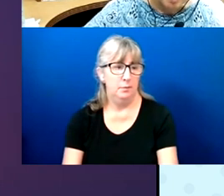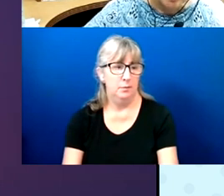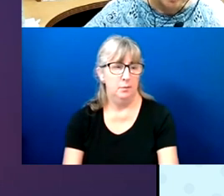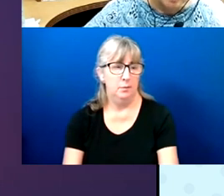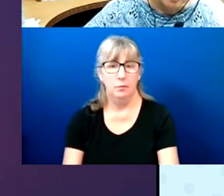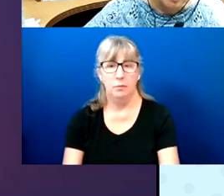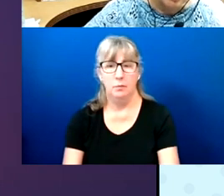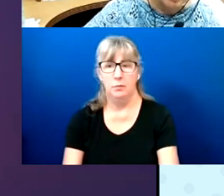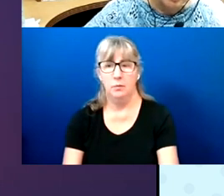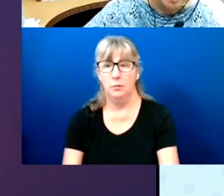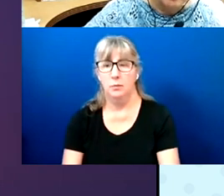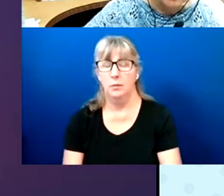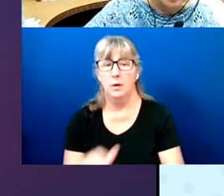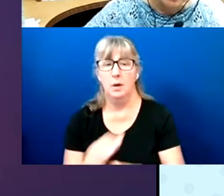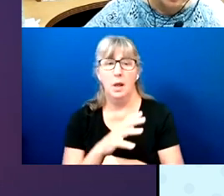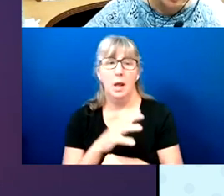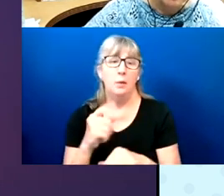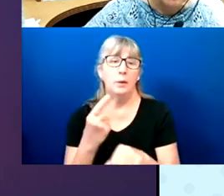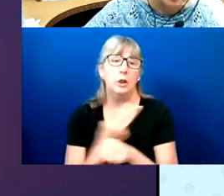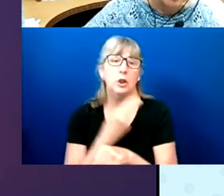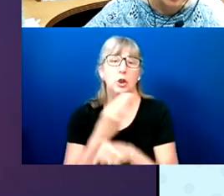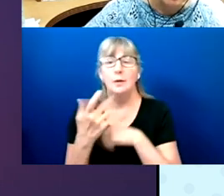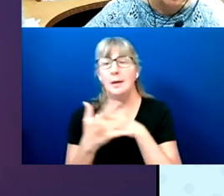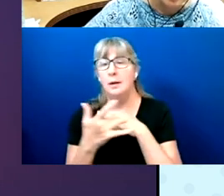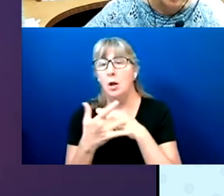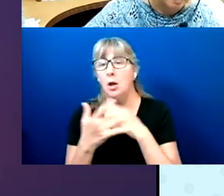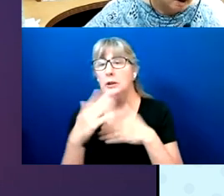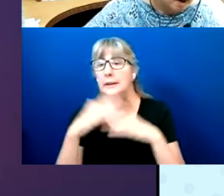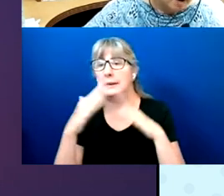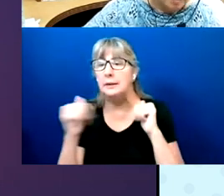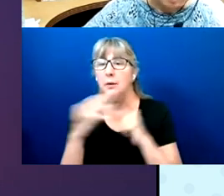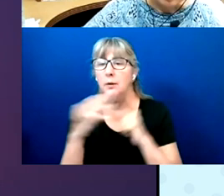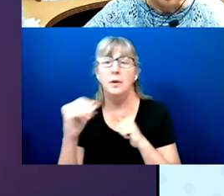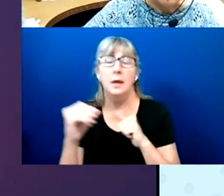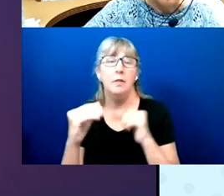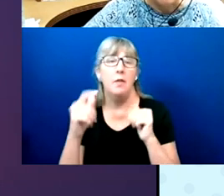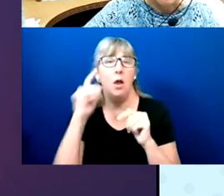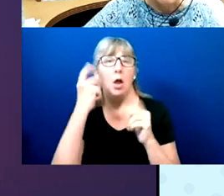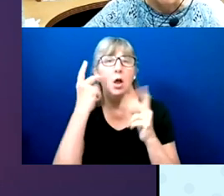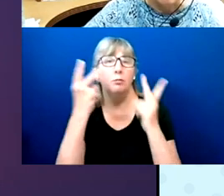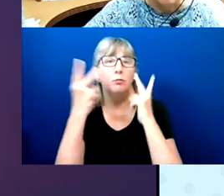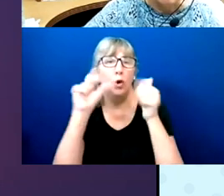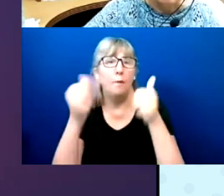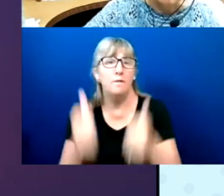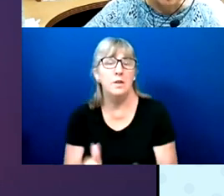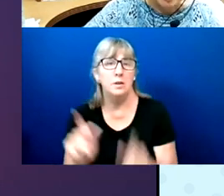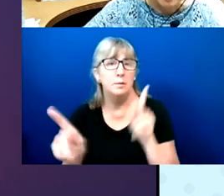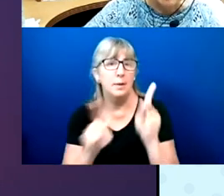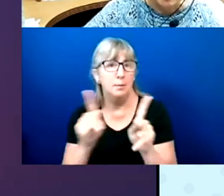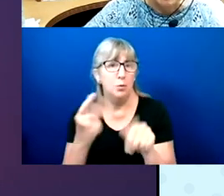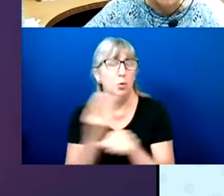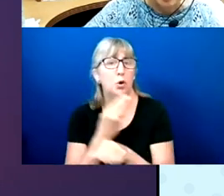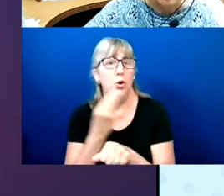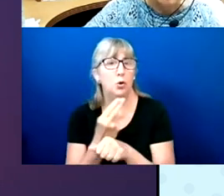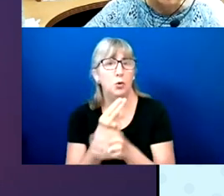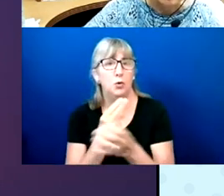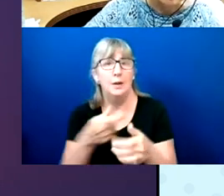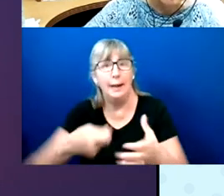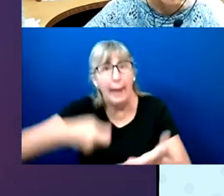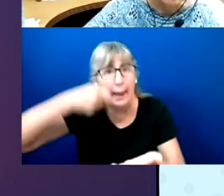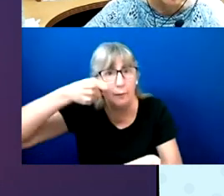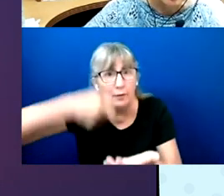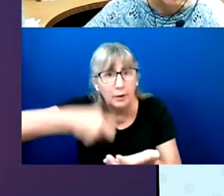But then you also have low-vision folks who are using their hand-held magnifier to complete,